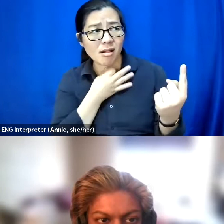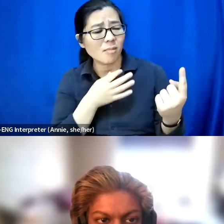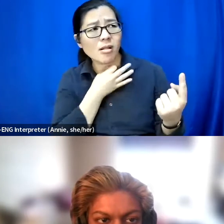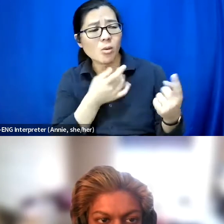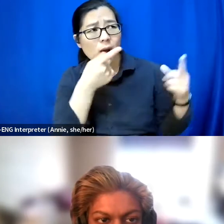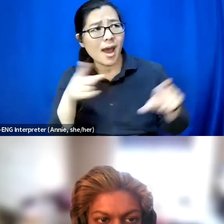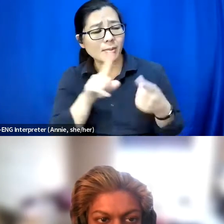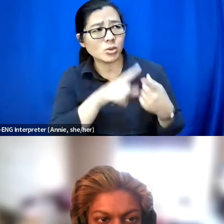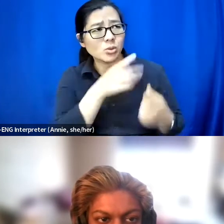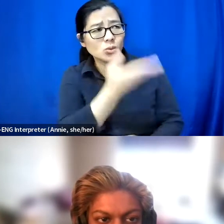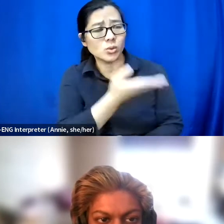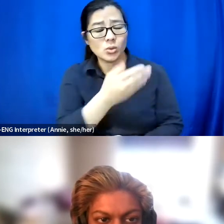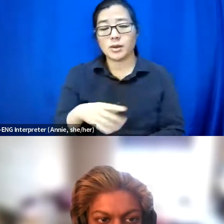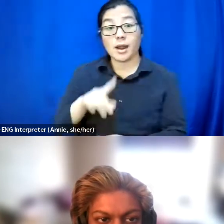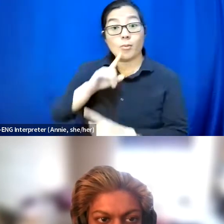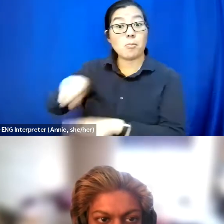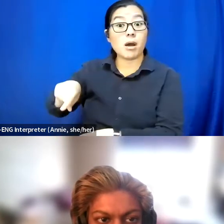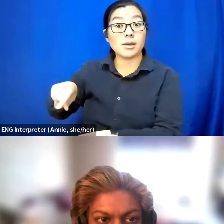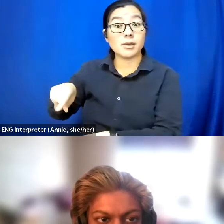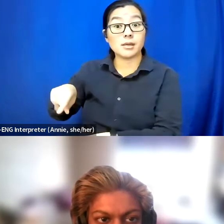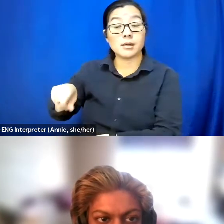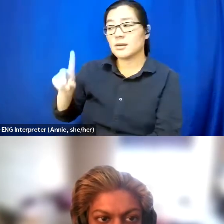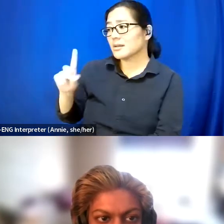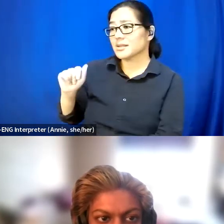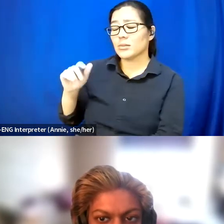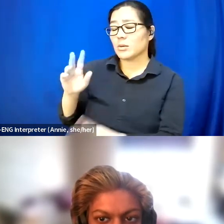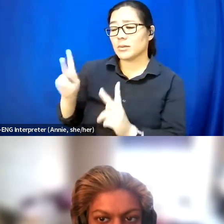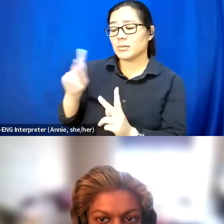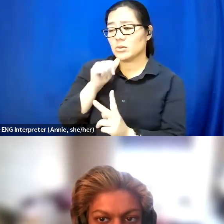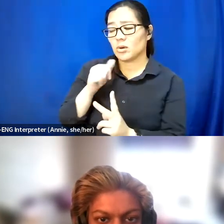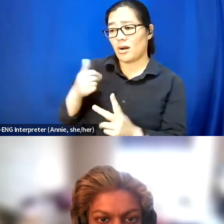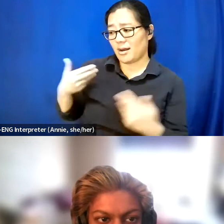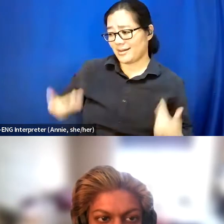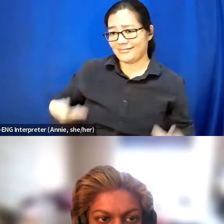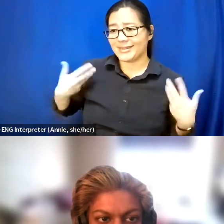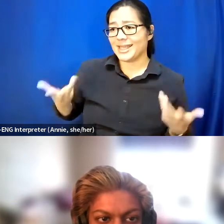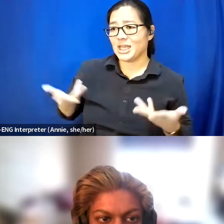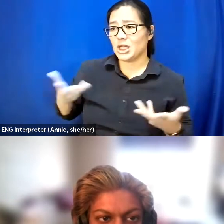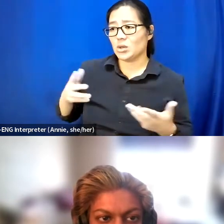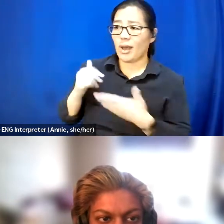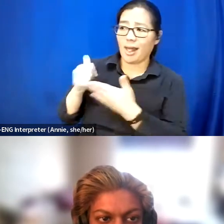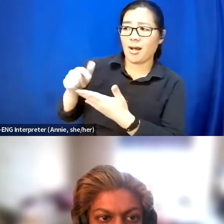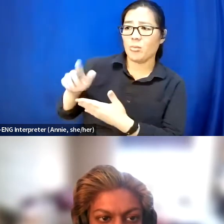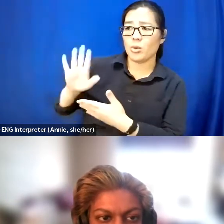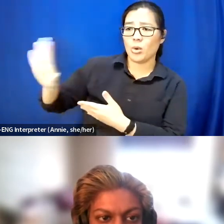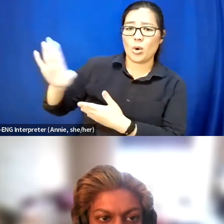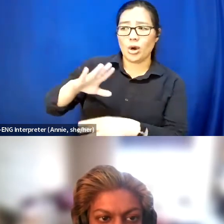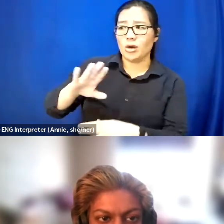And I just replied and said, "disabled people don't exist to you know curb your curiosity on this when we're on the street.